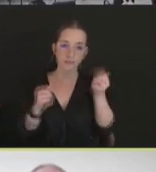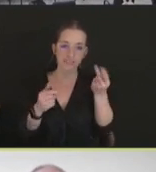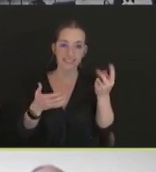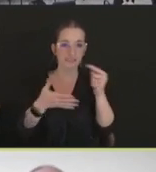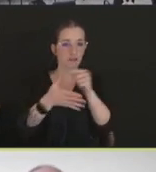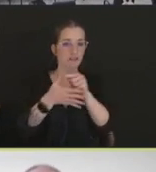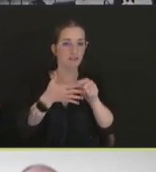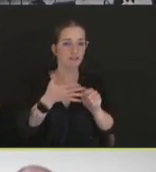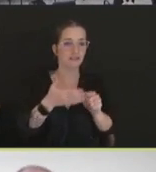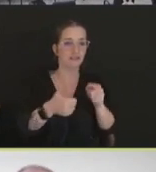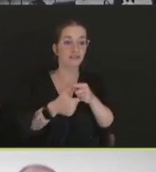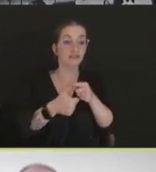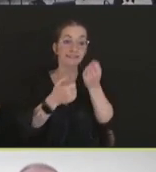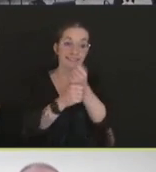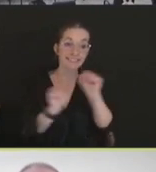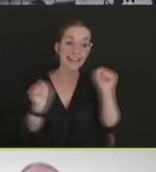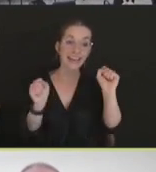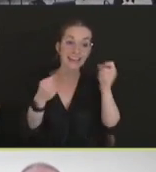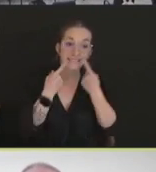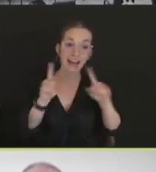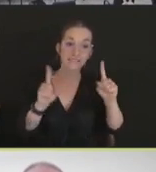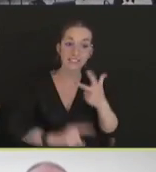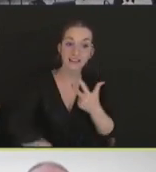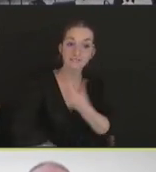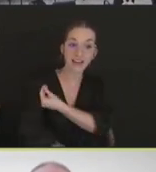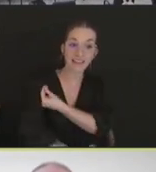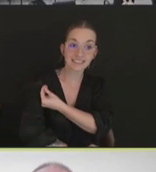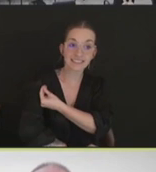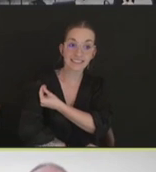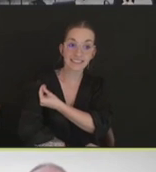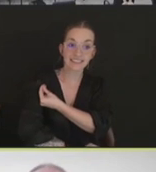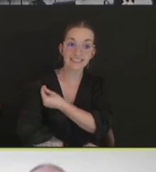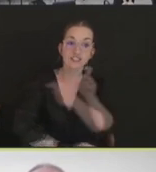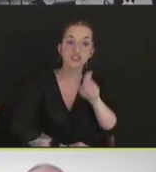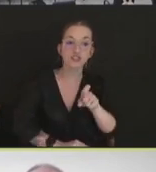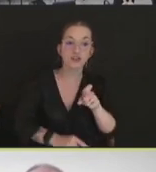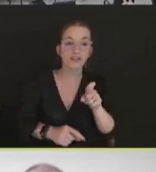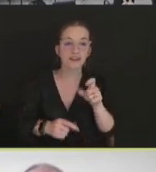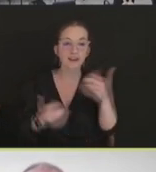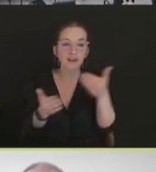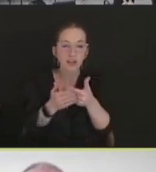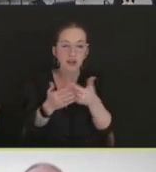efficacious vaccine should closely match the circulating strain out there,